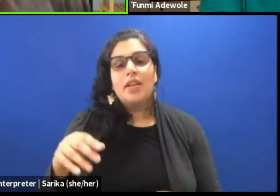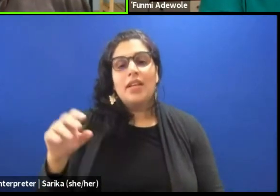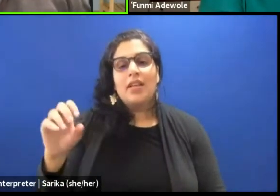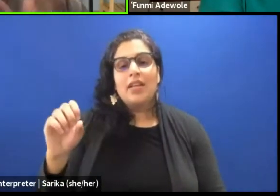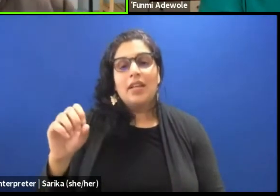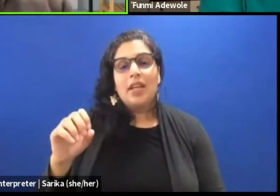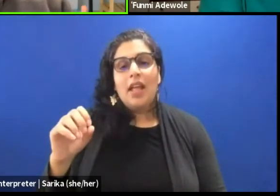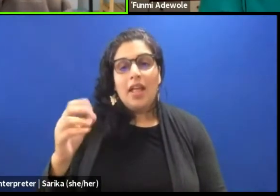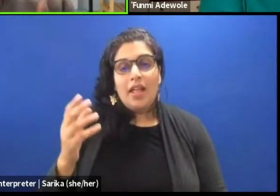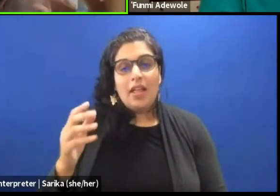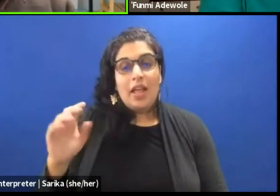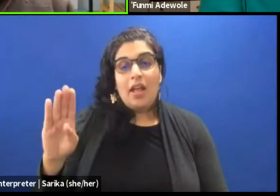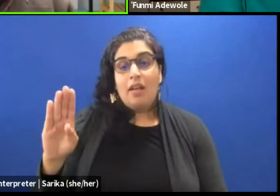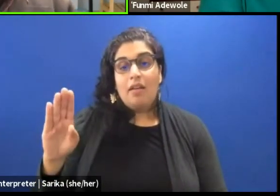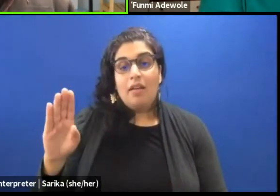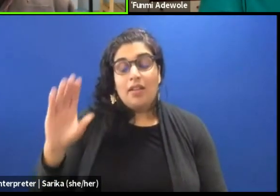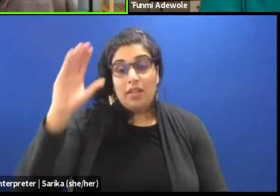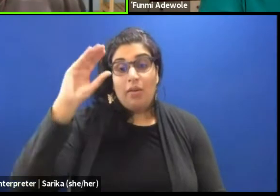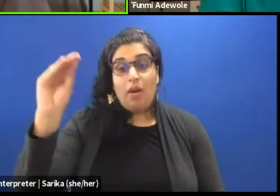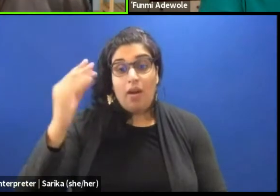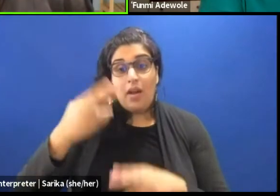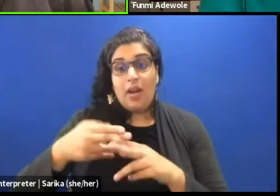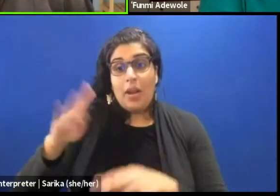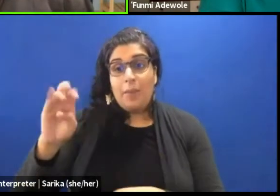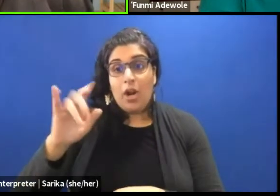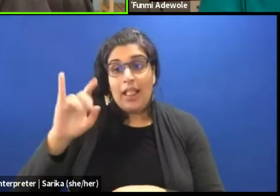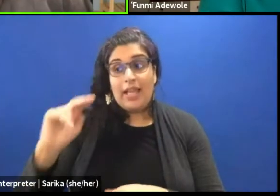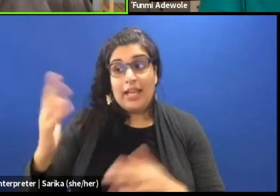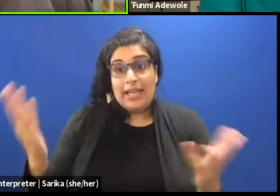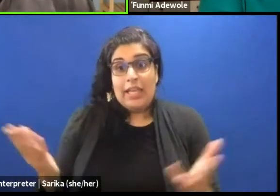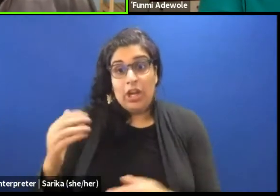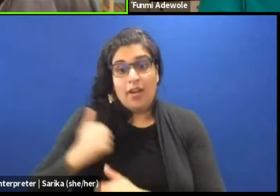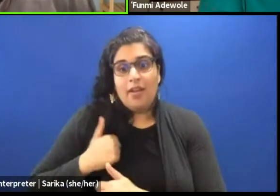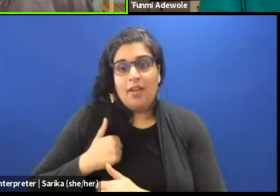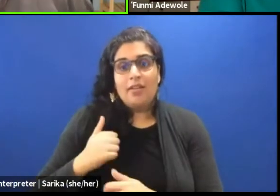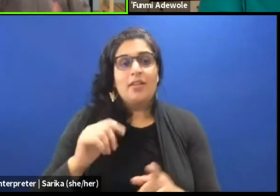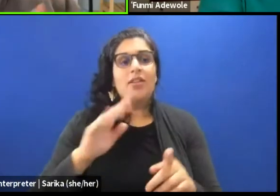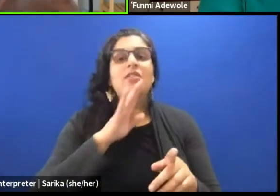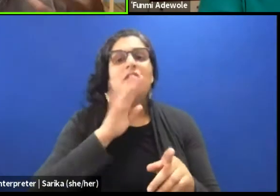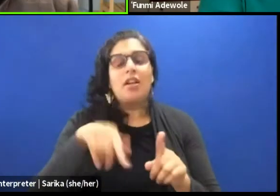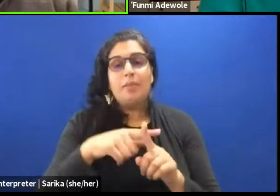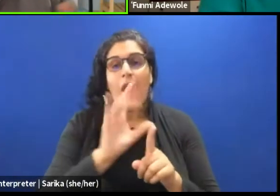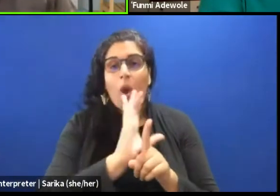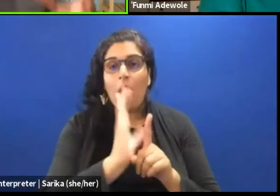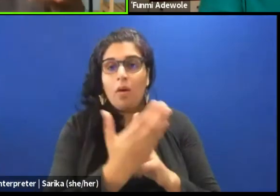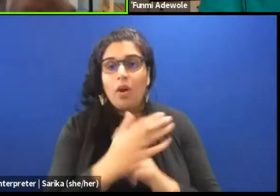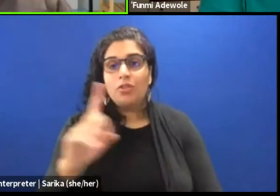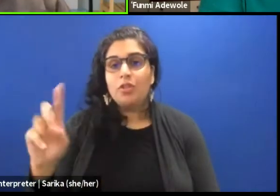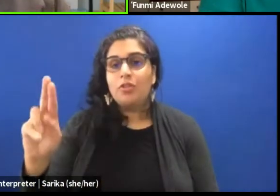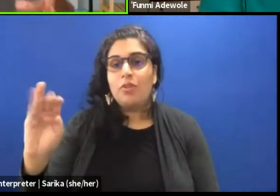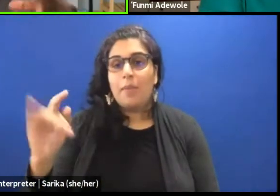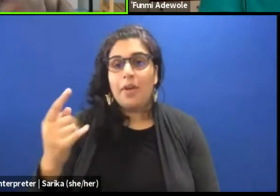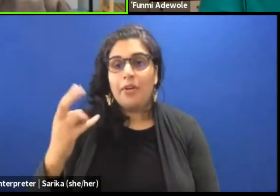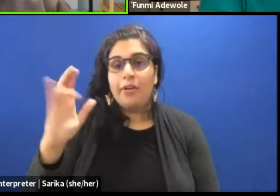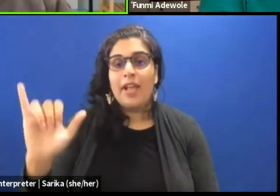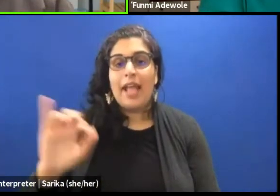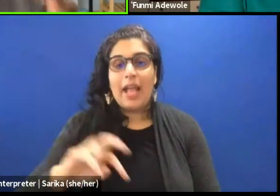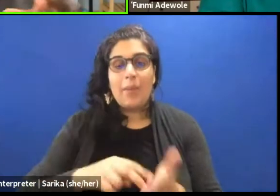talking about cultural dramaturgy, and according to you know and that means really engaging with the historical